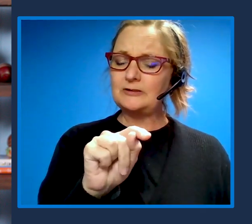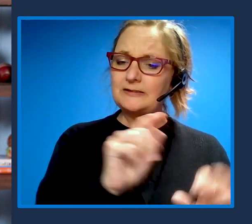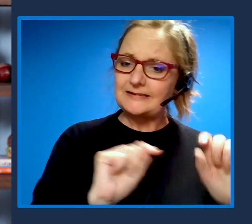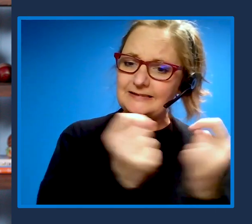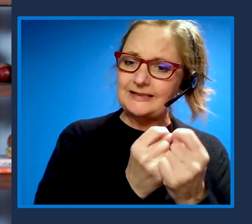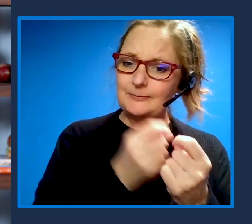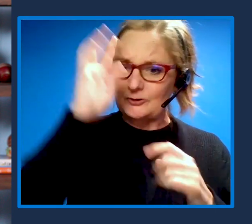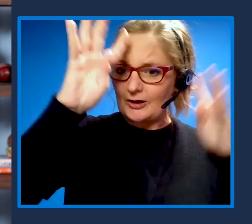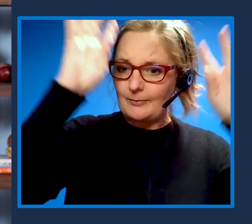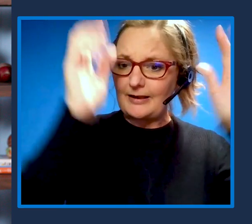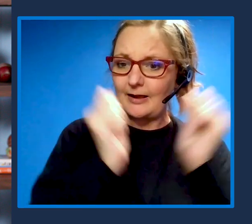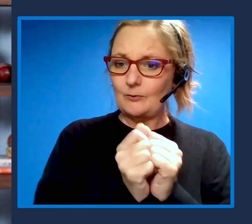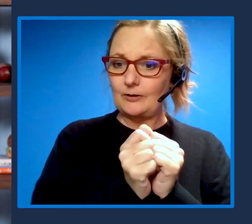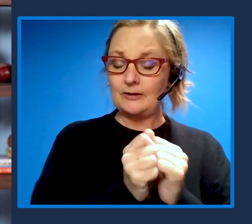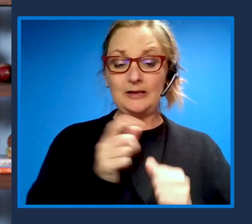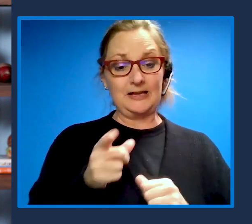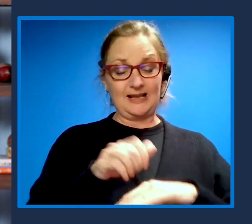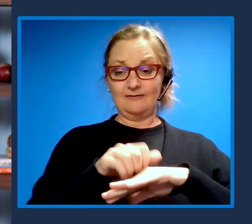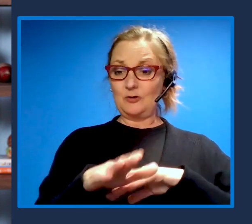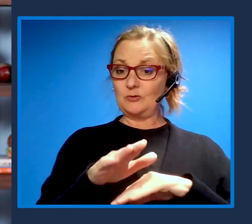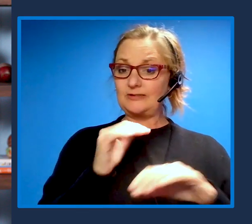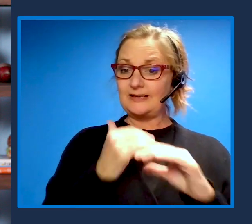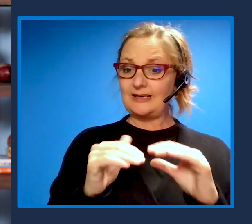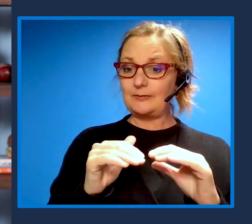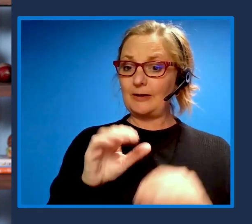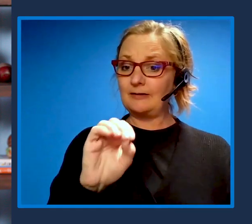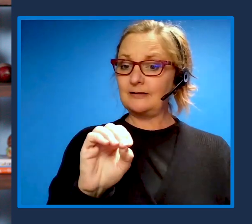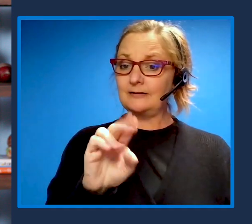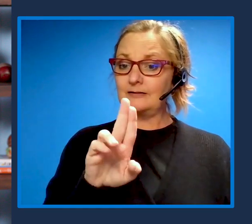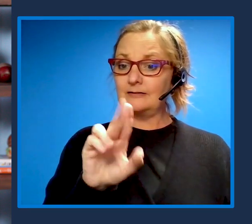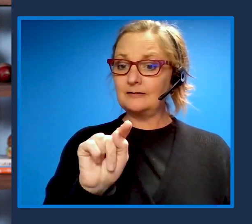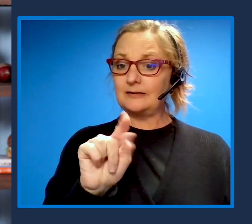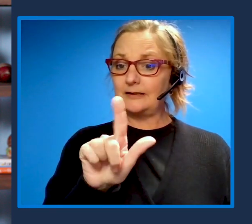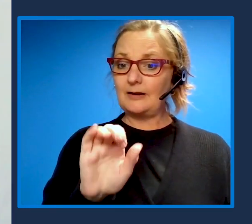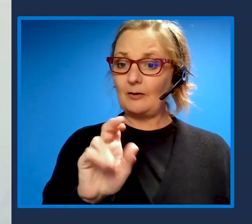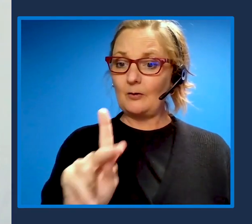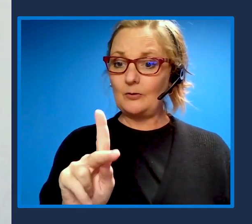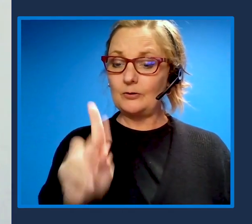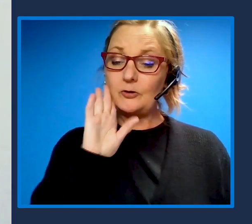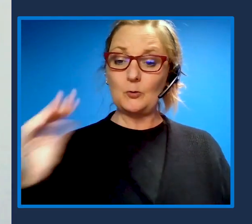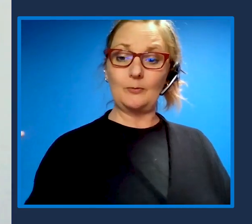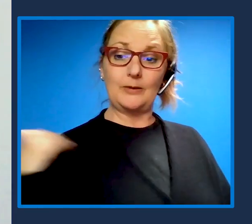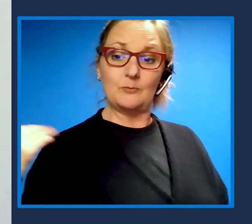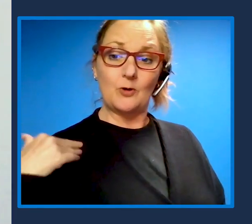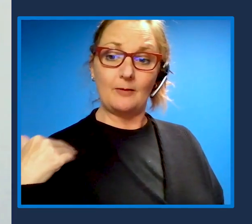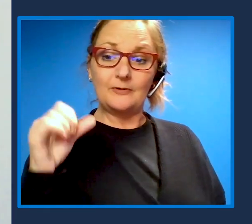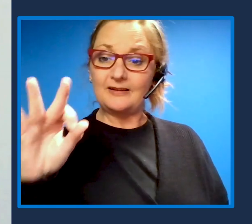you will be prompted and not if it's not accessible. And I think that's it's not just about